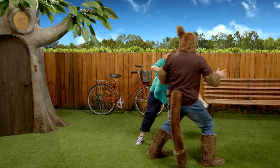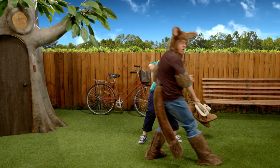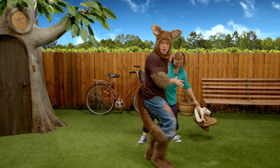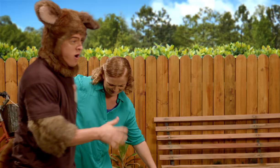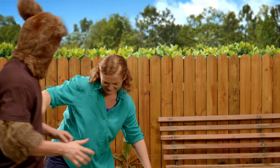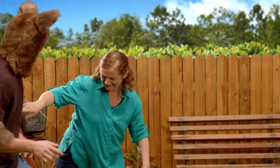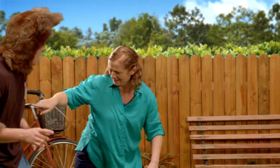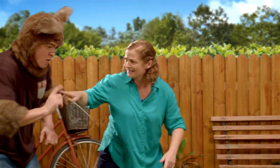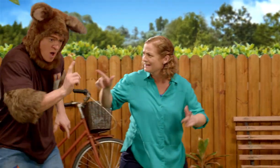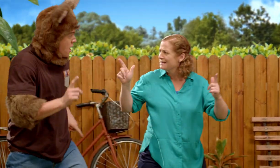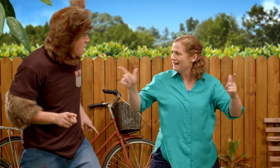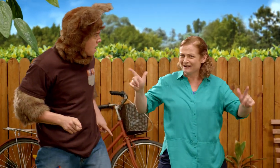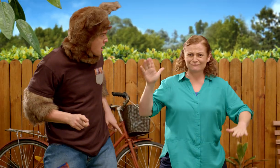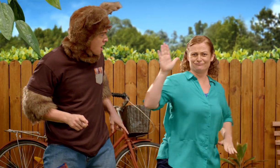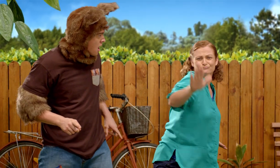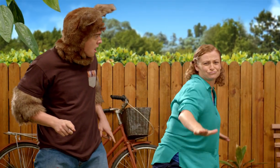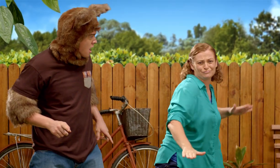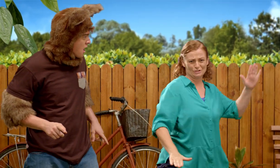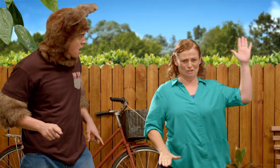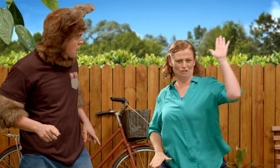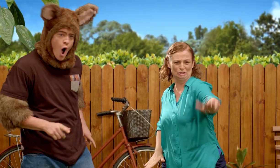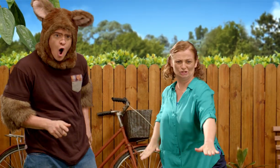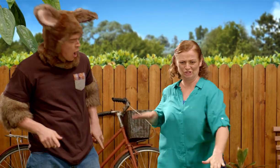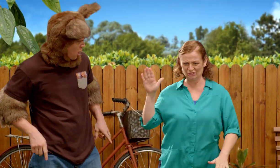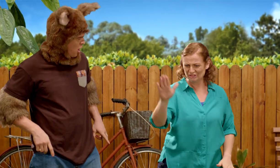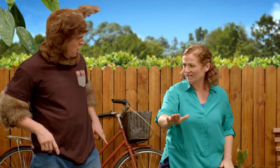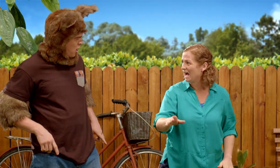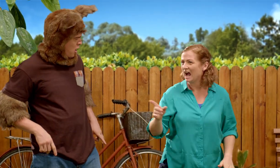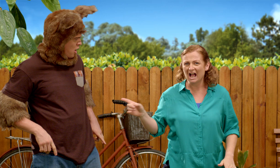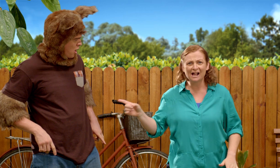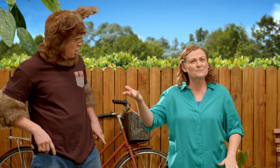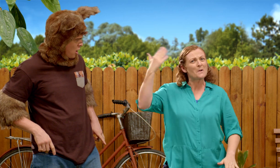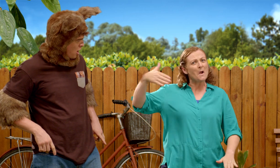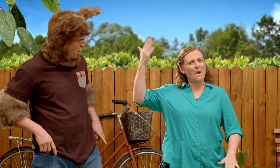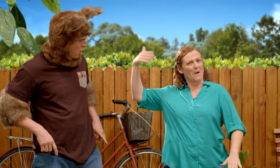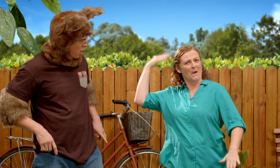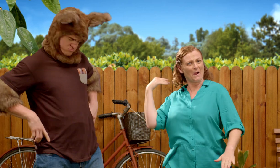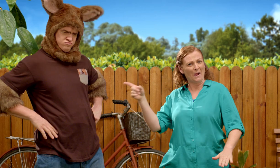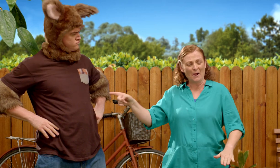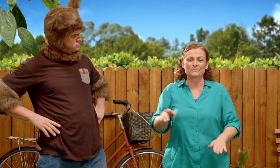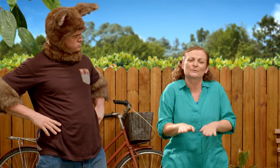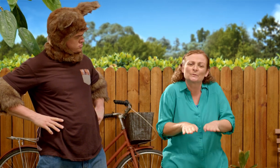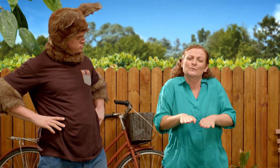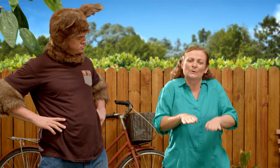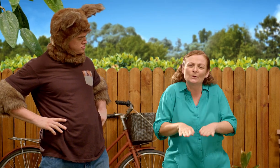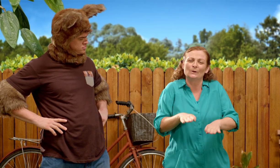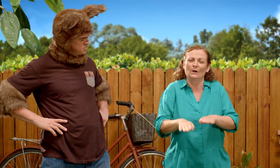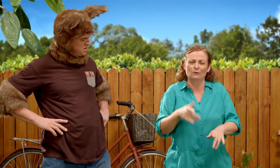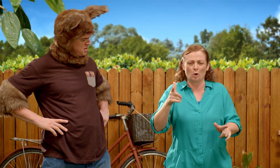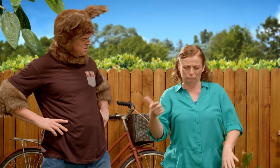Possum. What? Wow look at your big steps. When you were a smaller Possum, you took little steps.